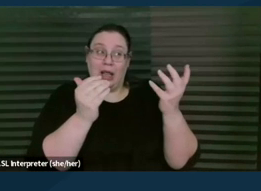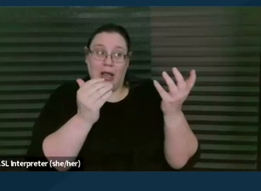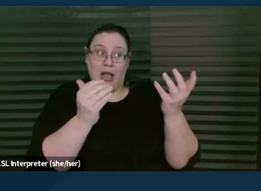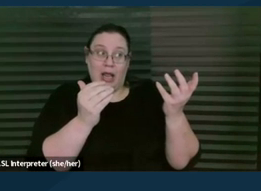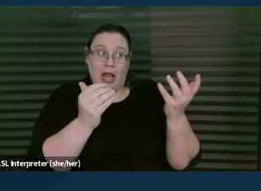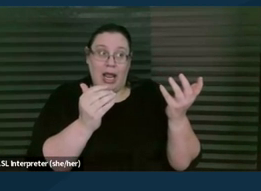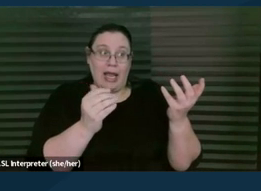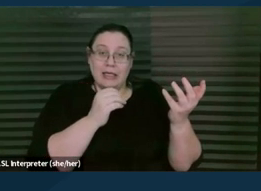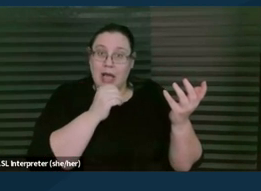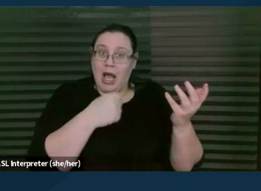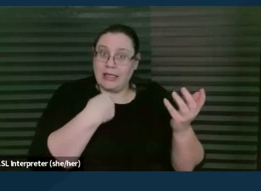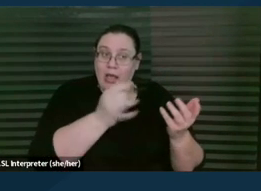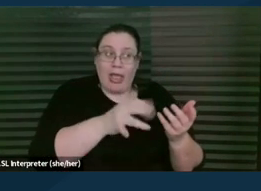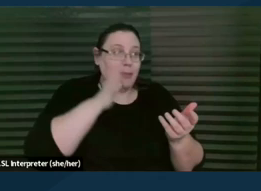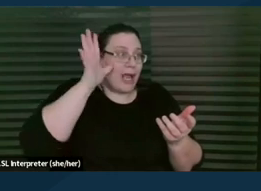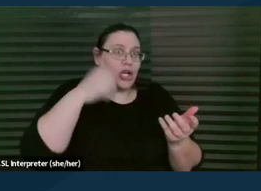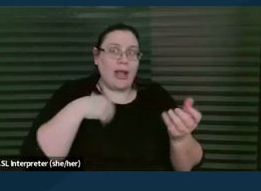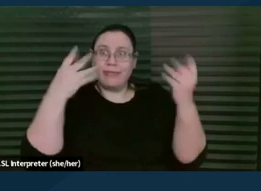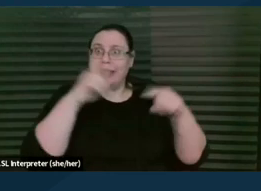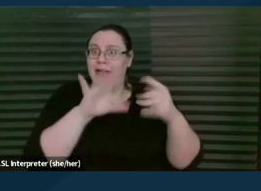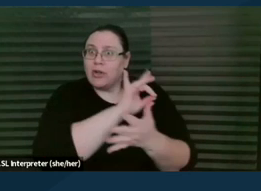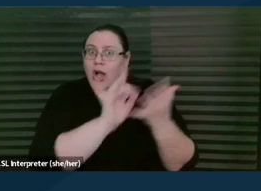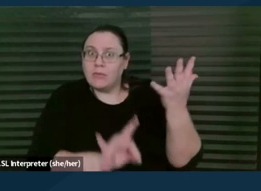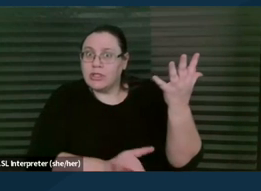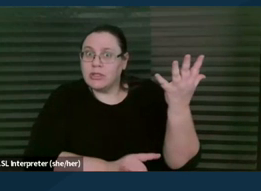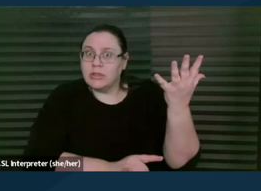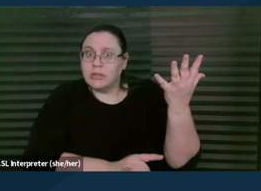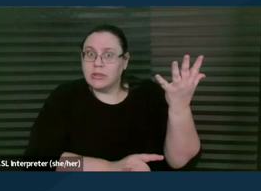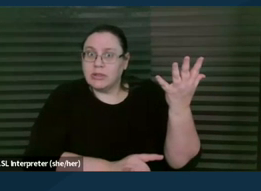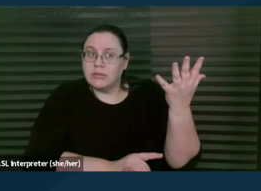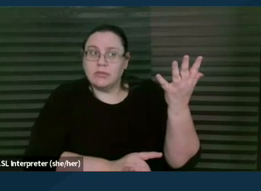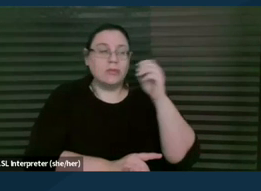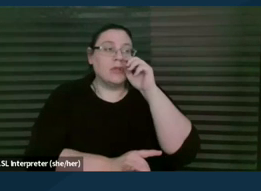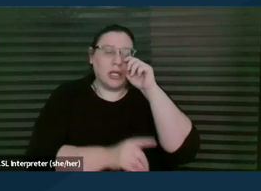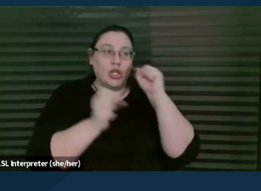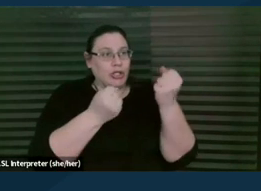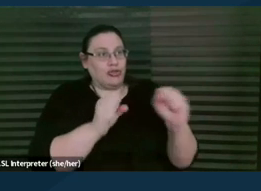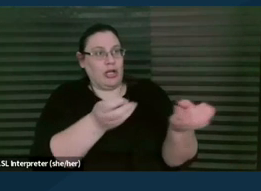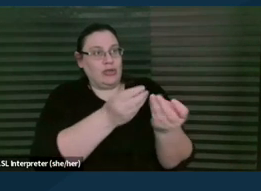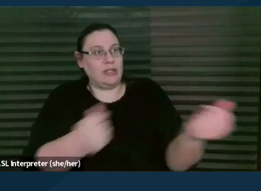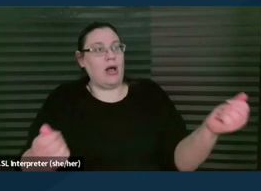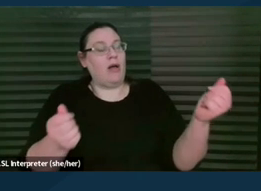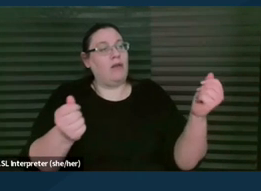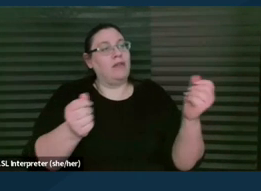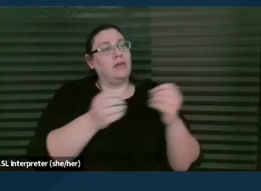a variety of options, including the, that there are ways that they could try to resolve the issue without having to escalate it.